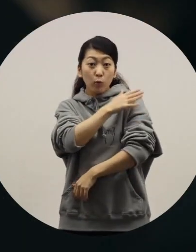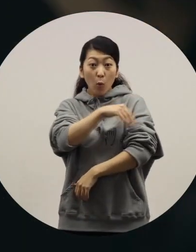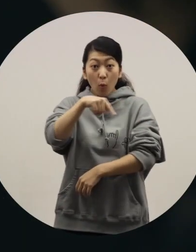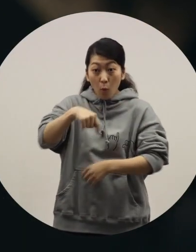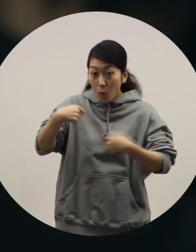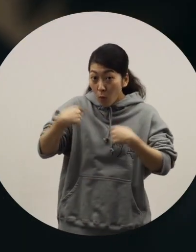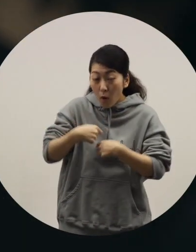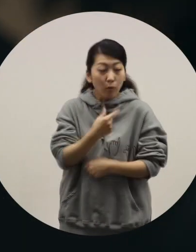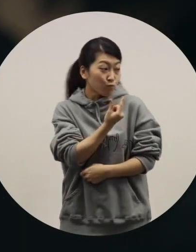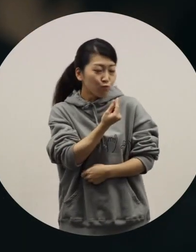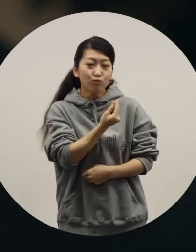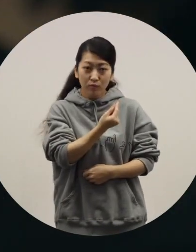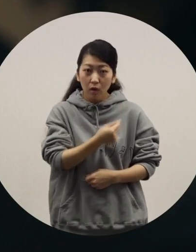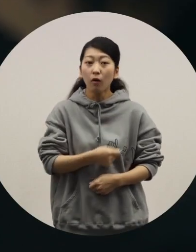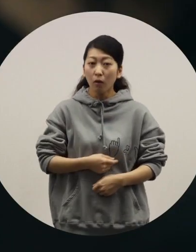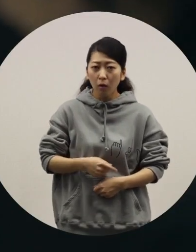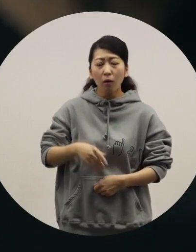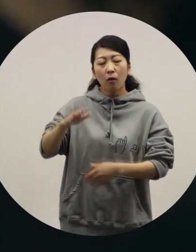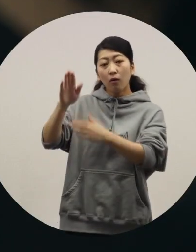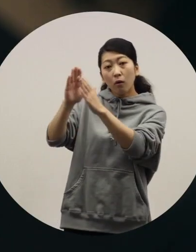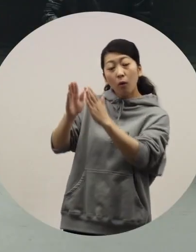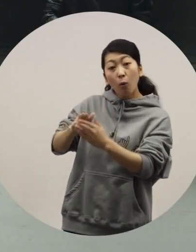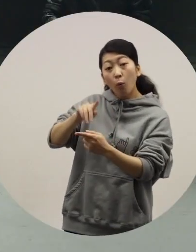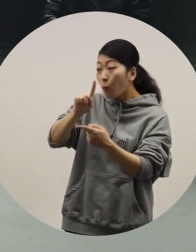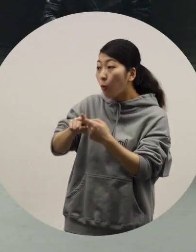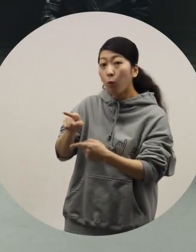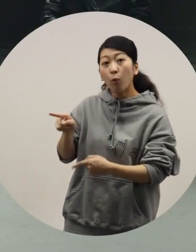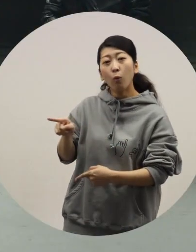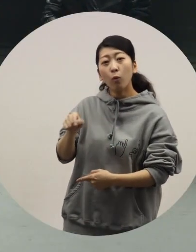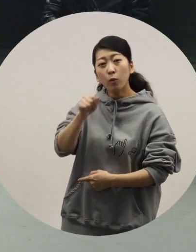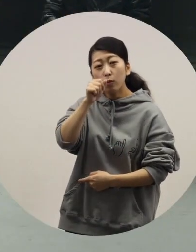[Azuma] Yes, that's right. [Ochiai] I thought the silhouette looks great.